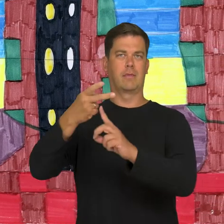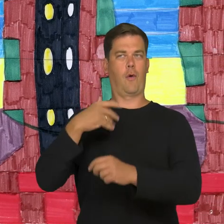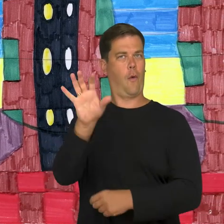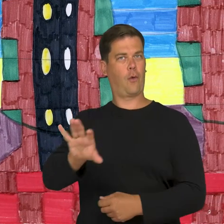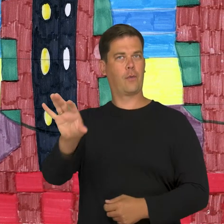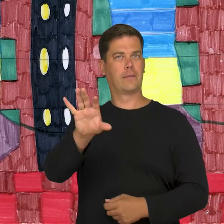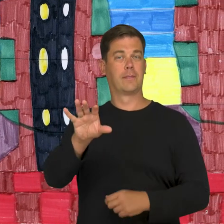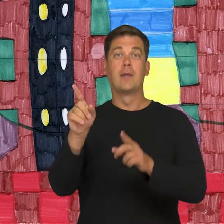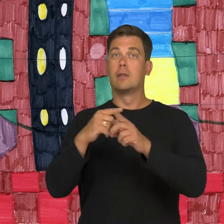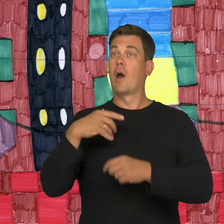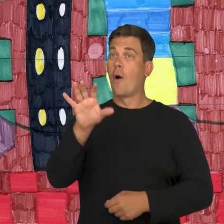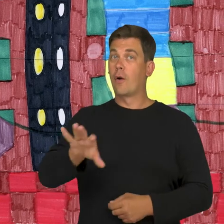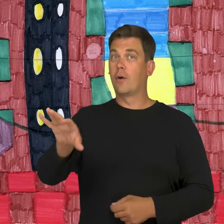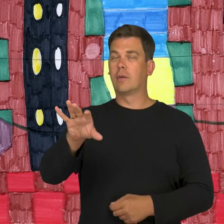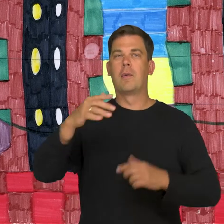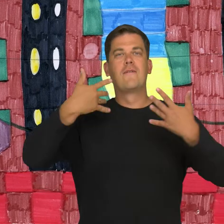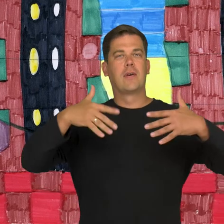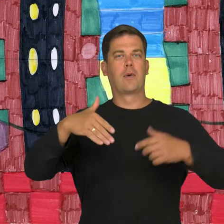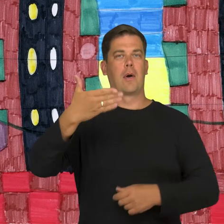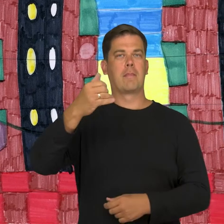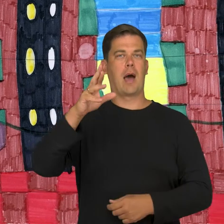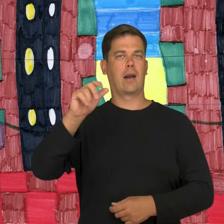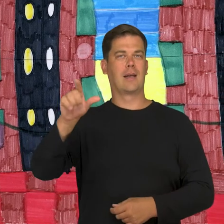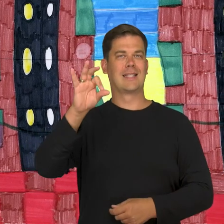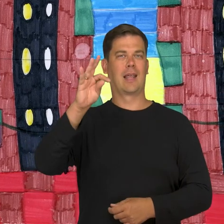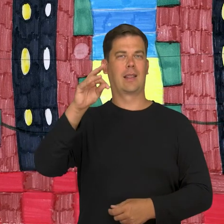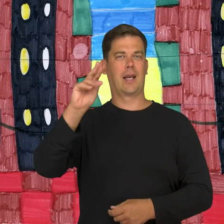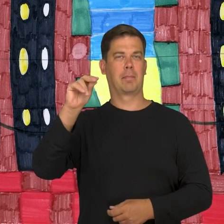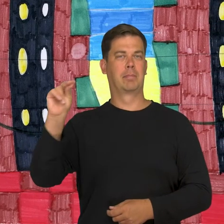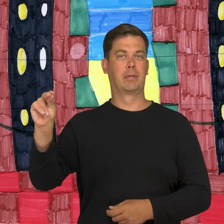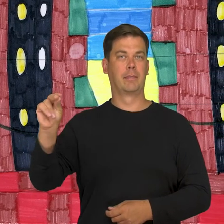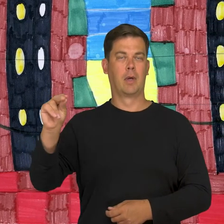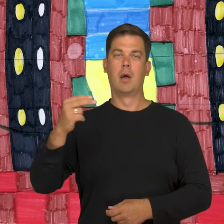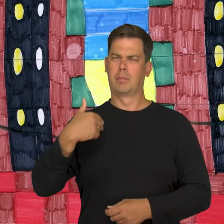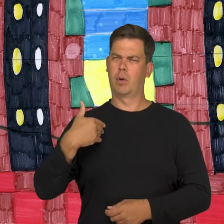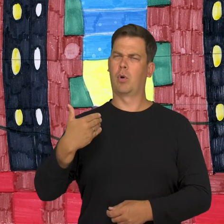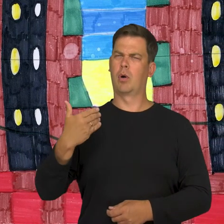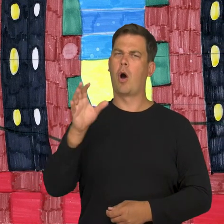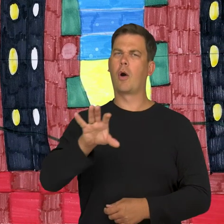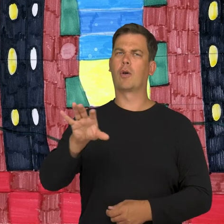I watch feel-good movies with Meryl Streep. I watch sad movies, based on Karol Dickens' works.